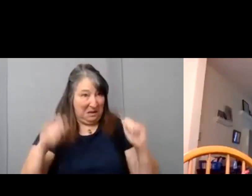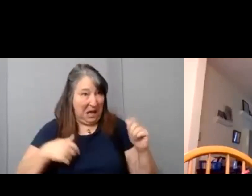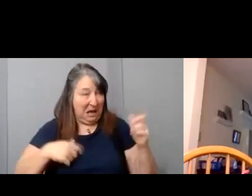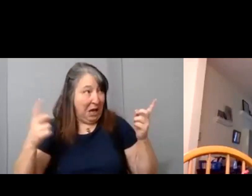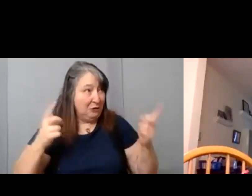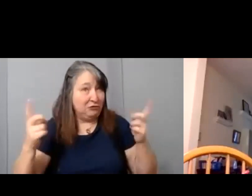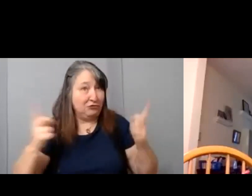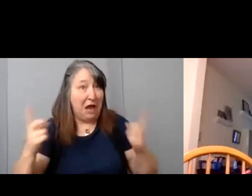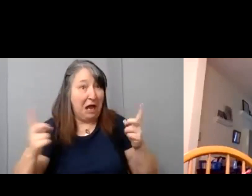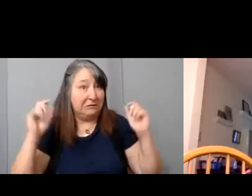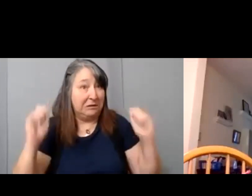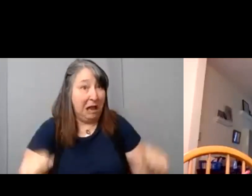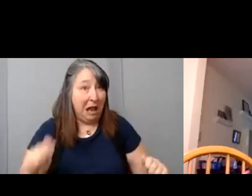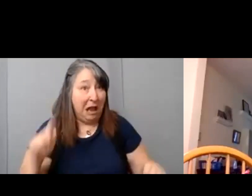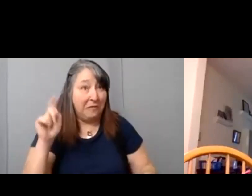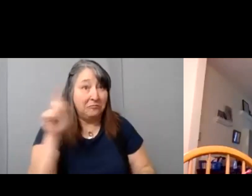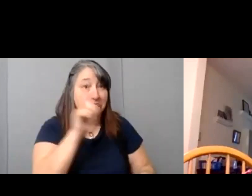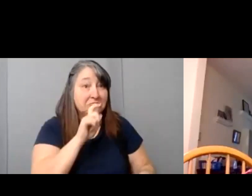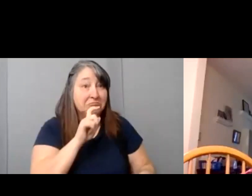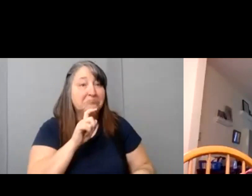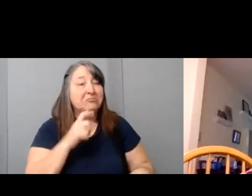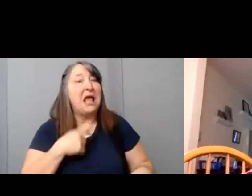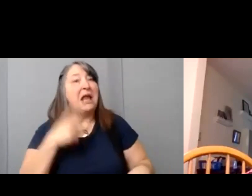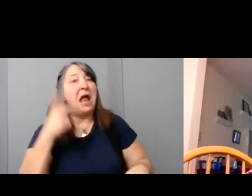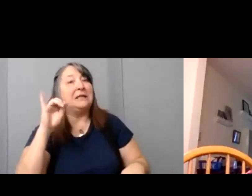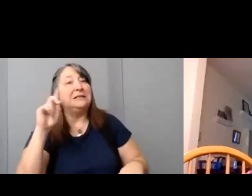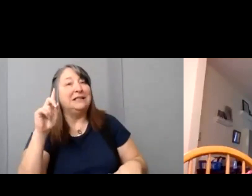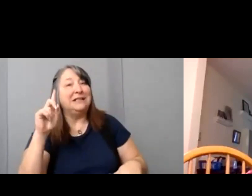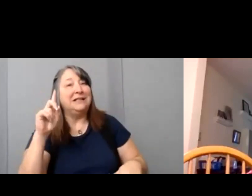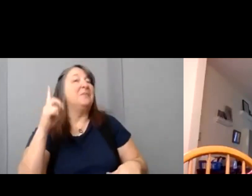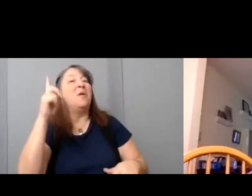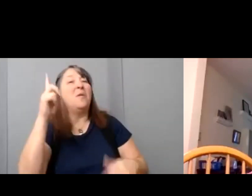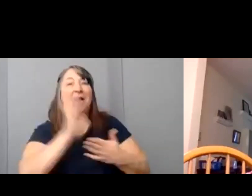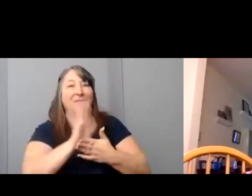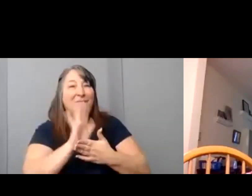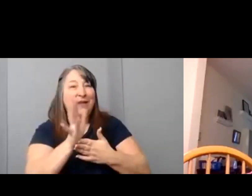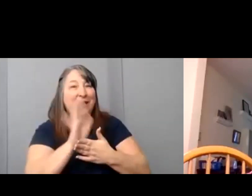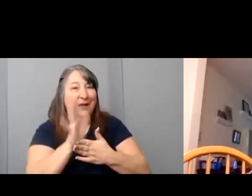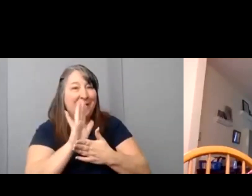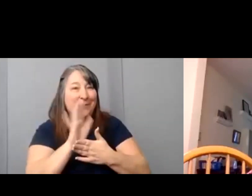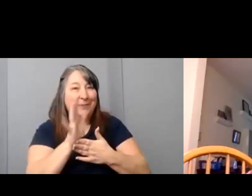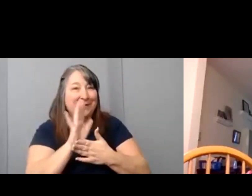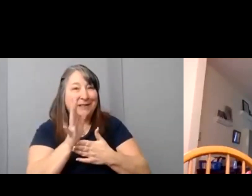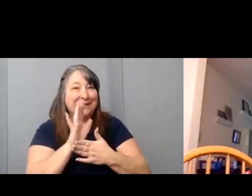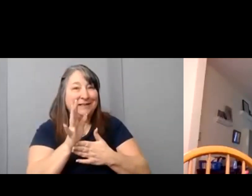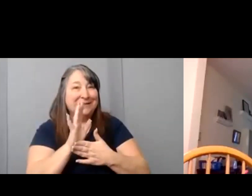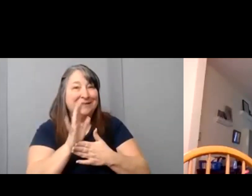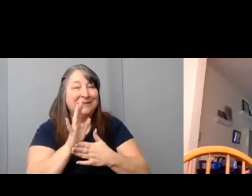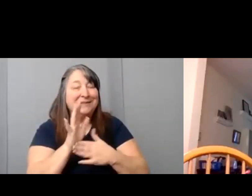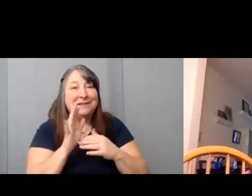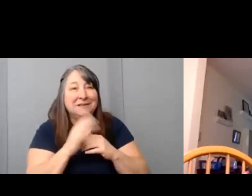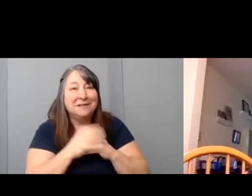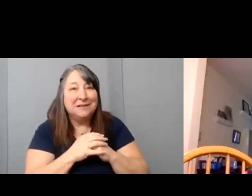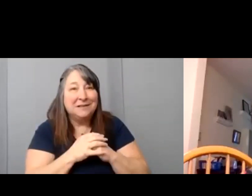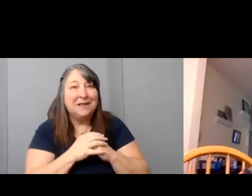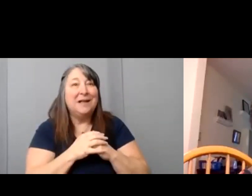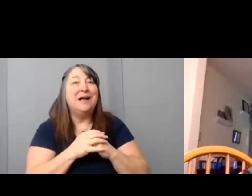And I did. I had my wonderful mentor and friend Cory Reeder who's a great friend of this program and